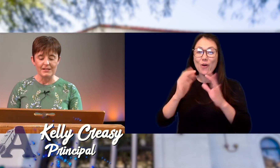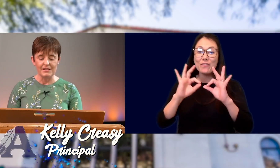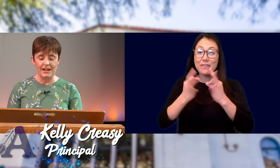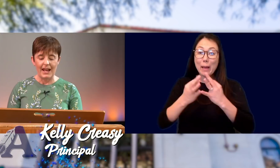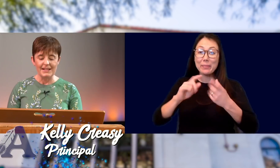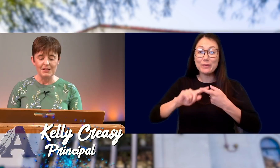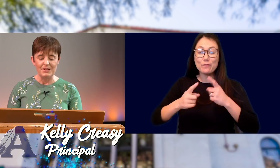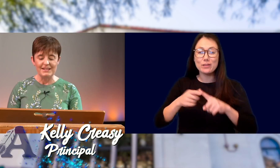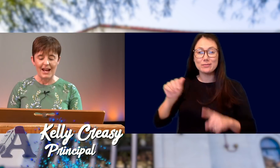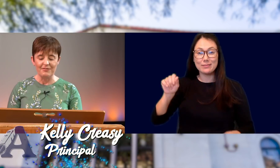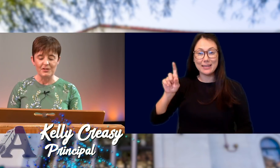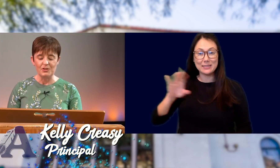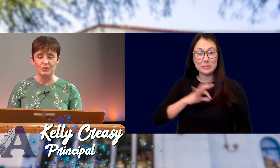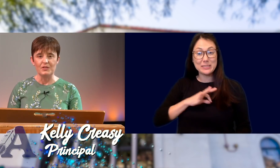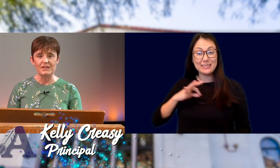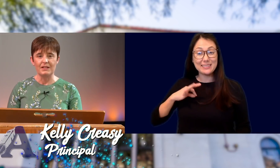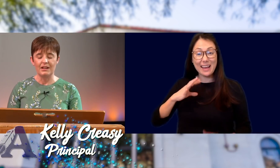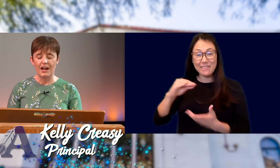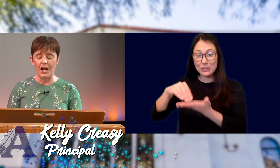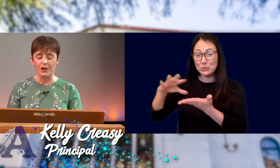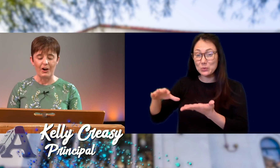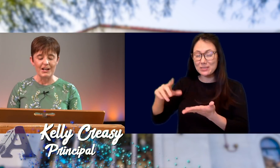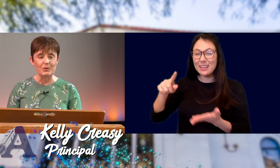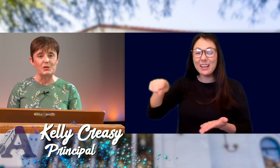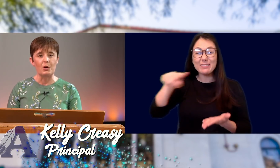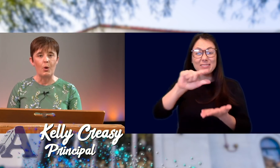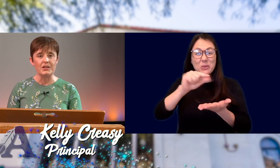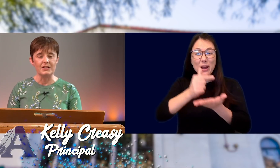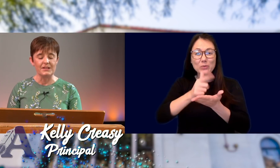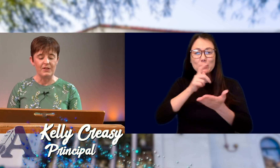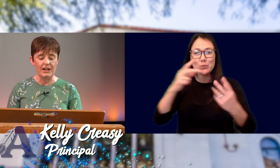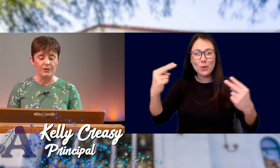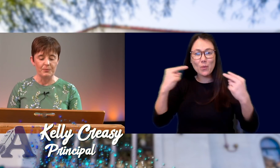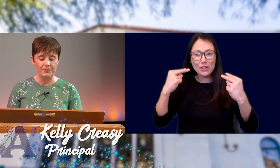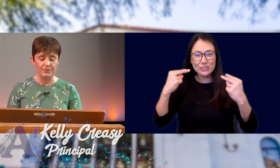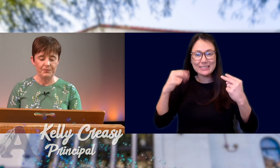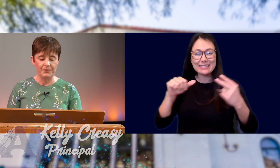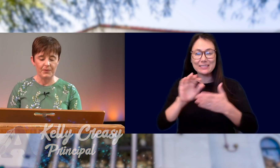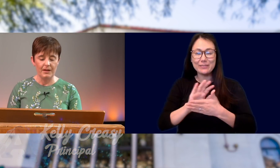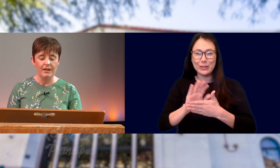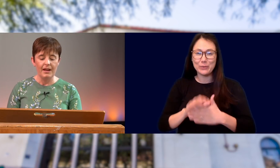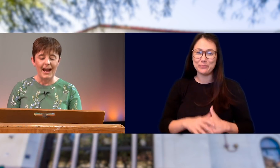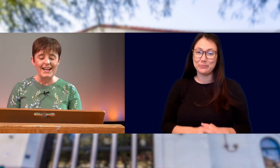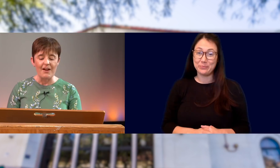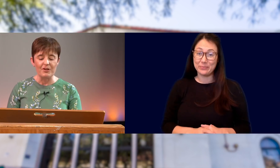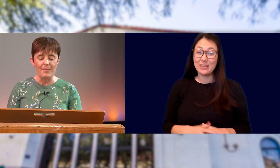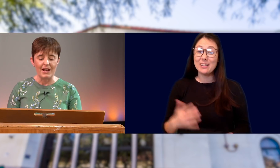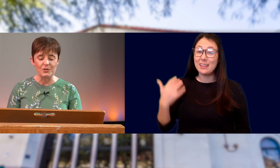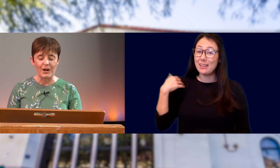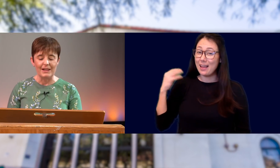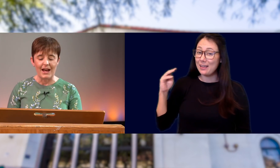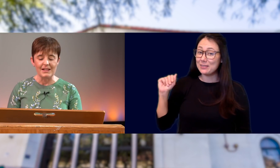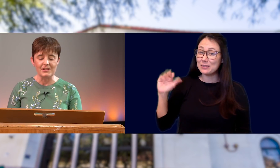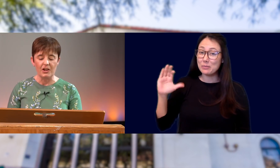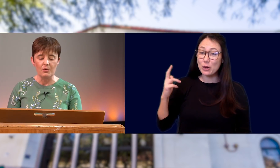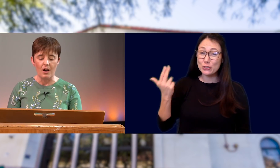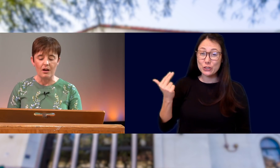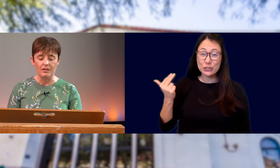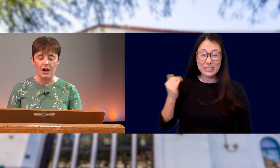AND FRIENDS, ASDB STAFF AND STUDENTS AND OUR GRADUATES WHO ARE WATCHING THIS VIDEO. I NEVER IMAGINED WHEN I LAST SAW YOU ALL